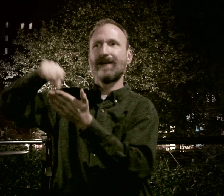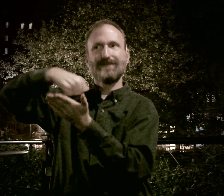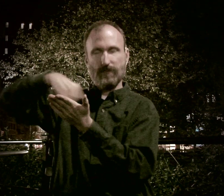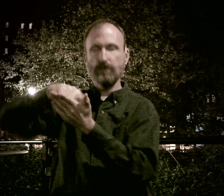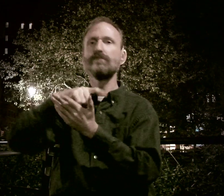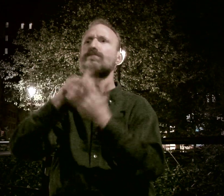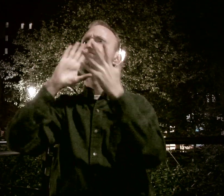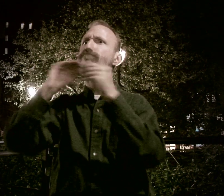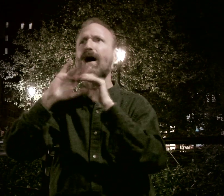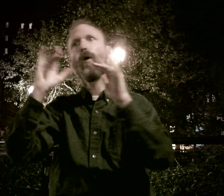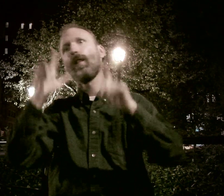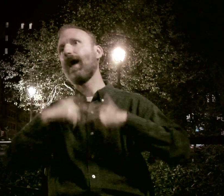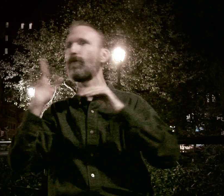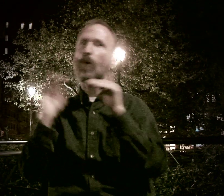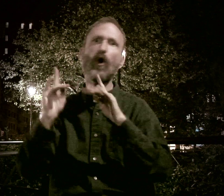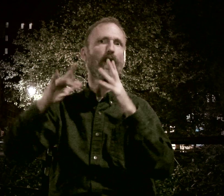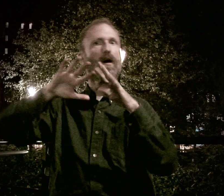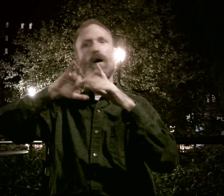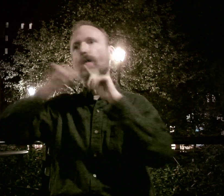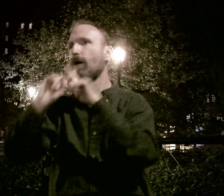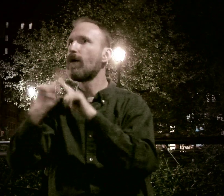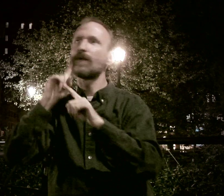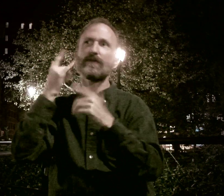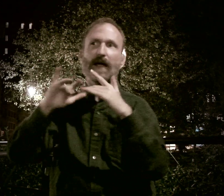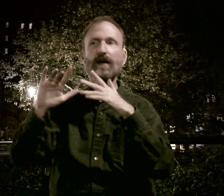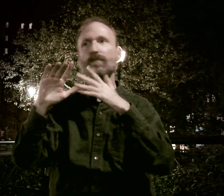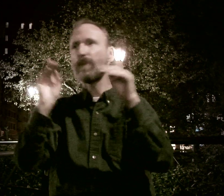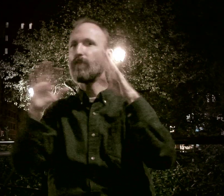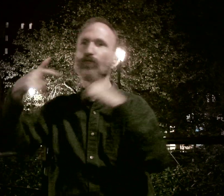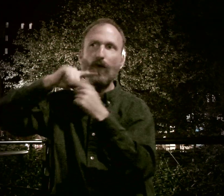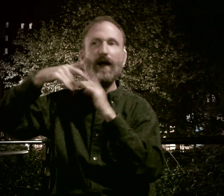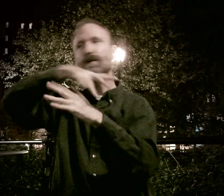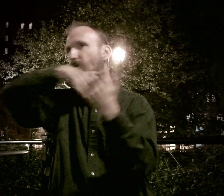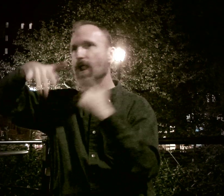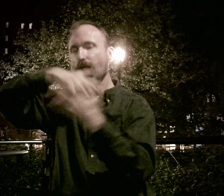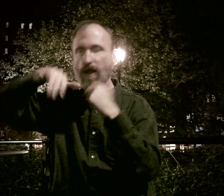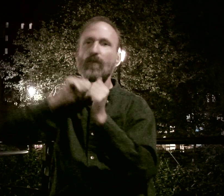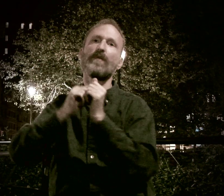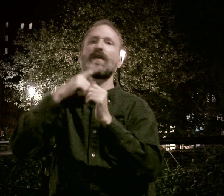It was about how he was the life of the party, and the many different Deaf Gay people he socialized with